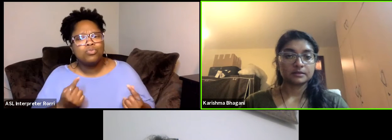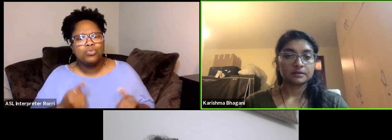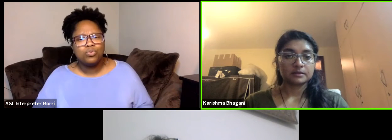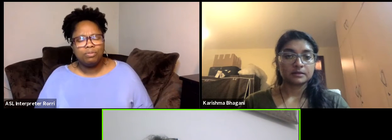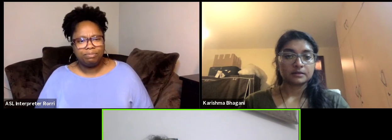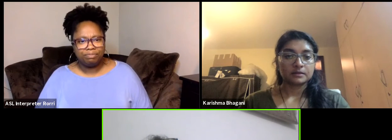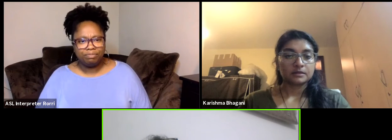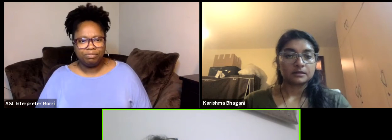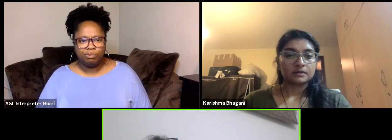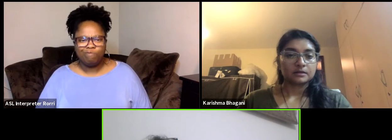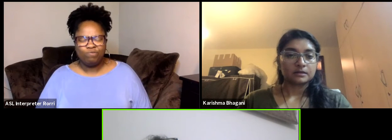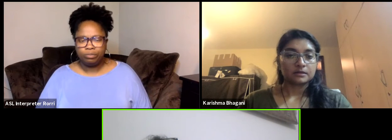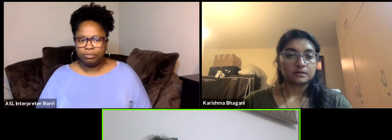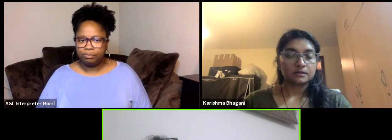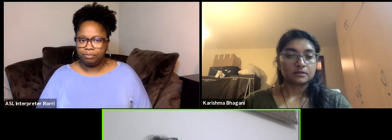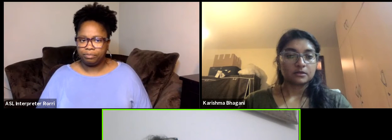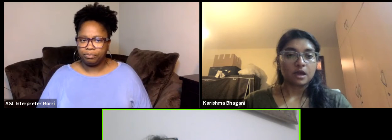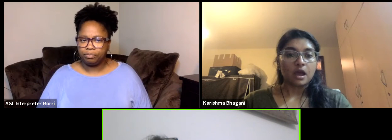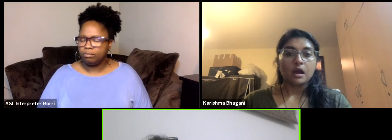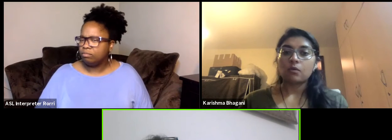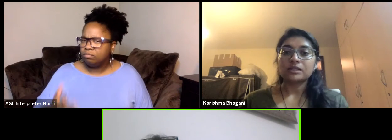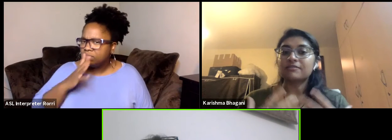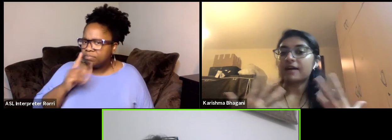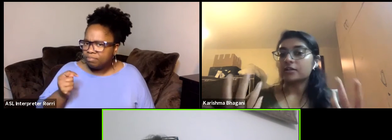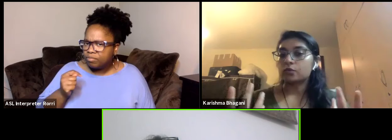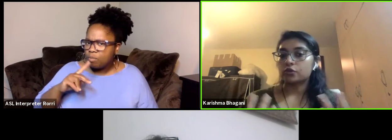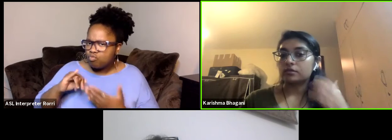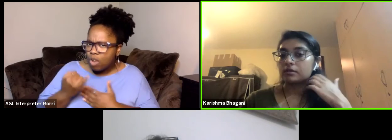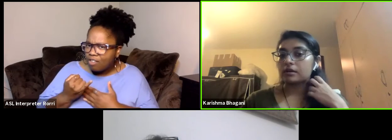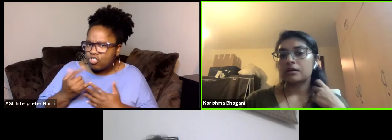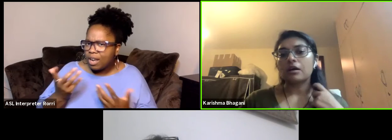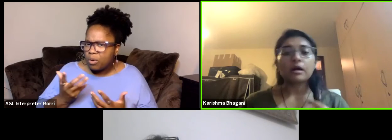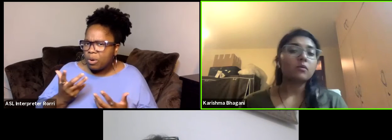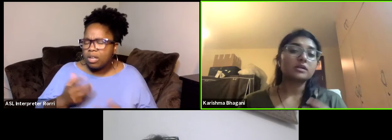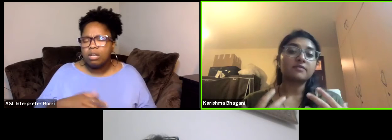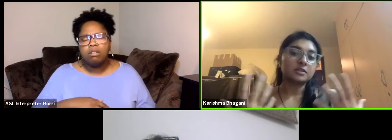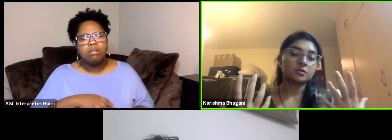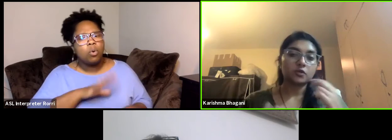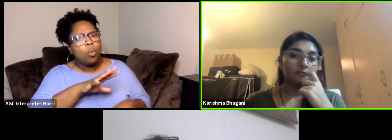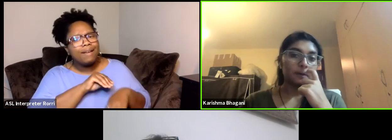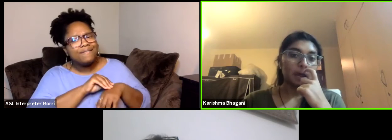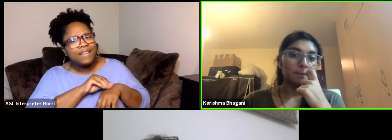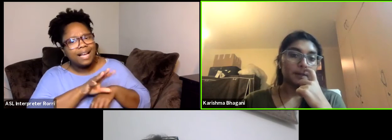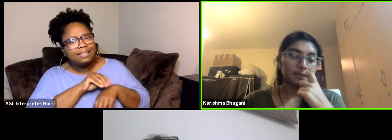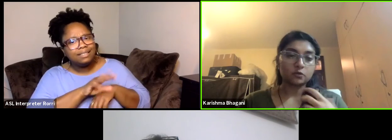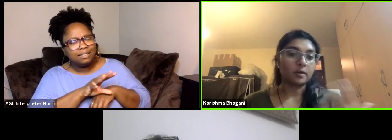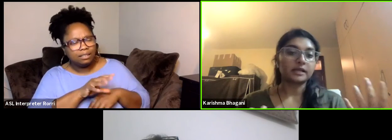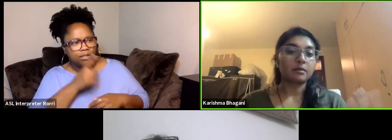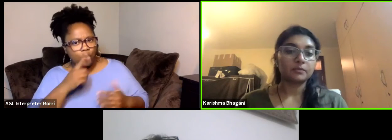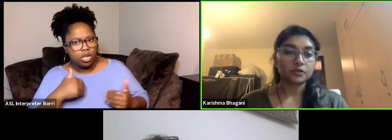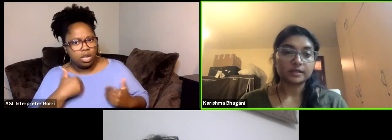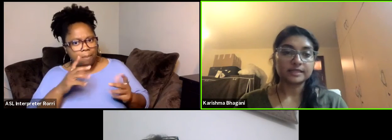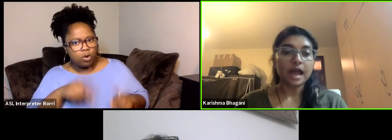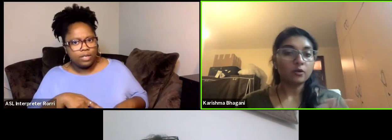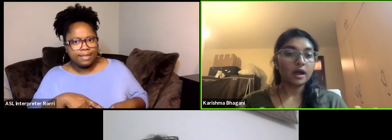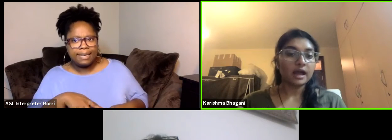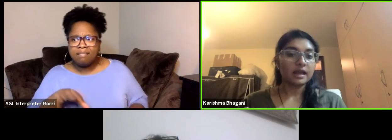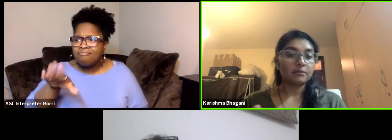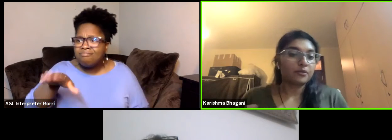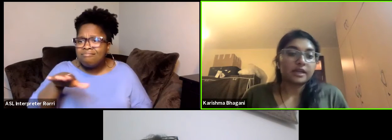In terms of what like a project-- Well what advice would you have for a young person who might come up to you and say "How do I break